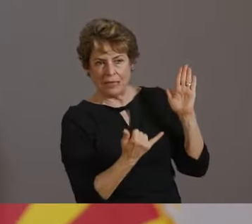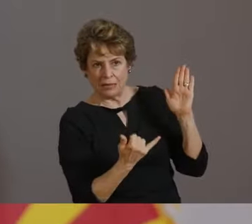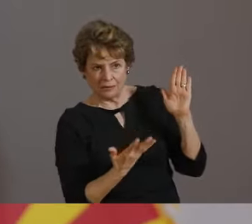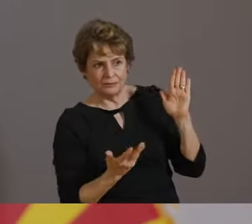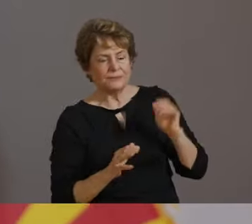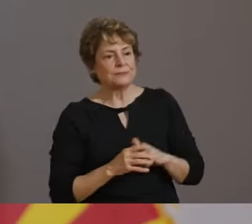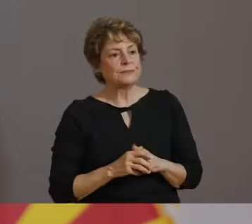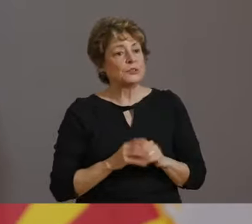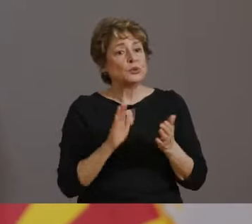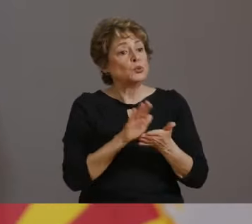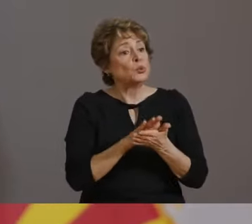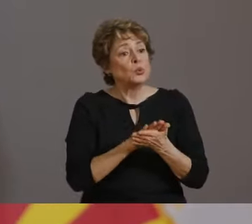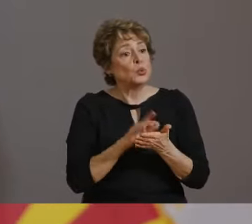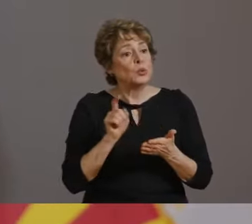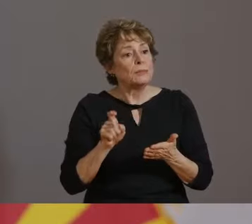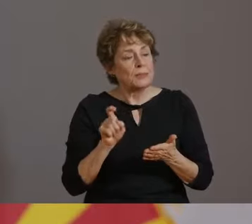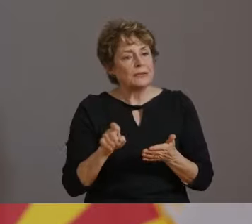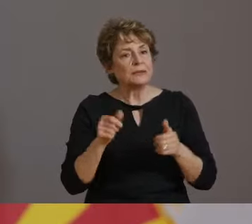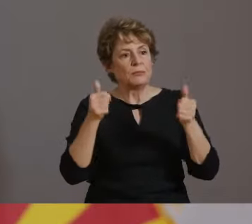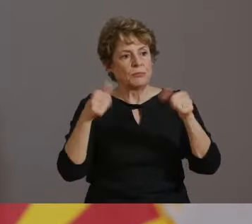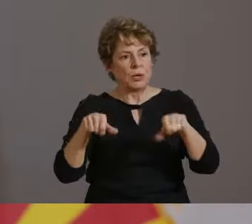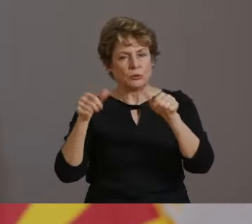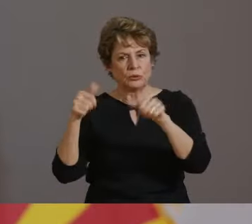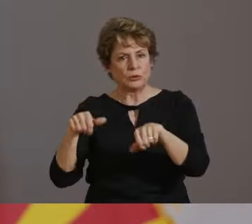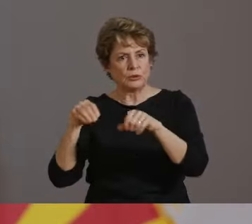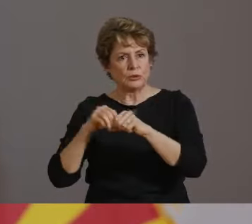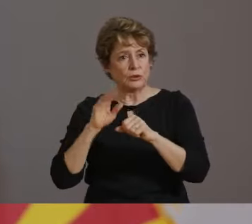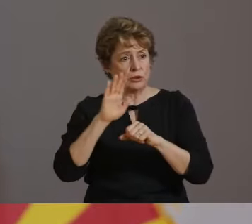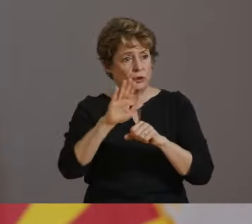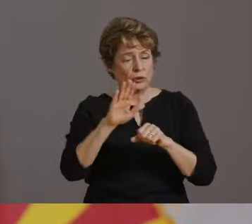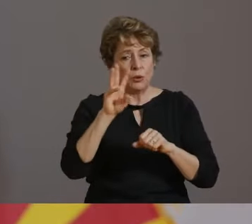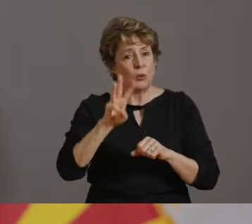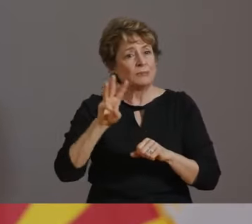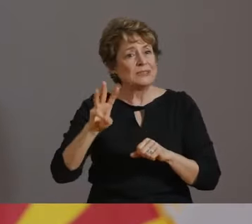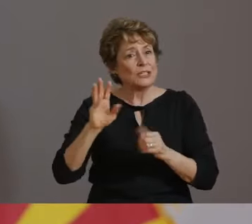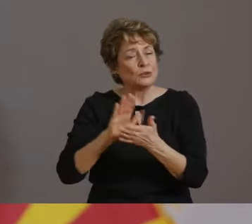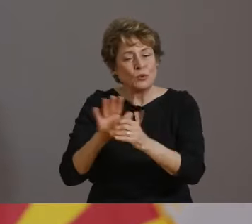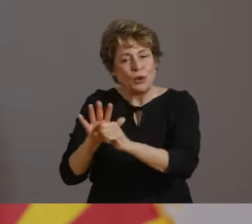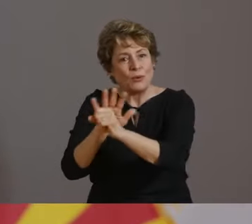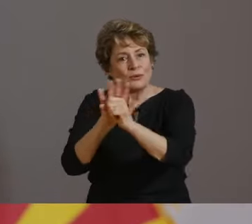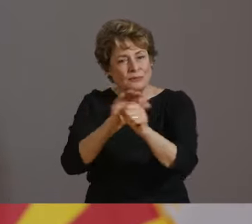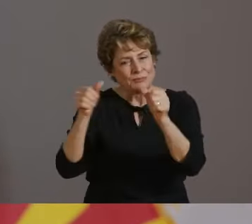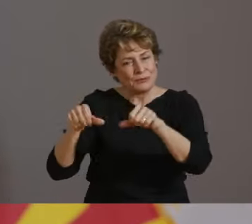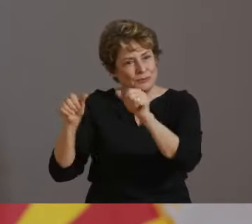TO REVIEW THE MITIGATION PLANS SO THEY CAN DETERMINE IF THEY WANT TO SEND THEIR CHILDREN BACK TO SCHOOL.